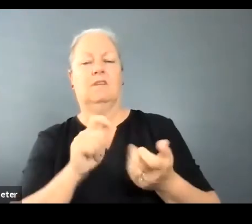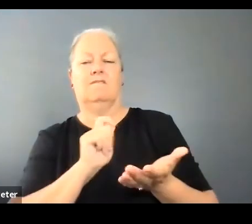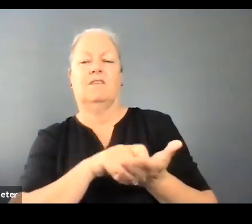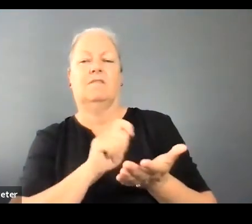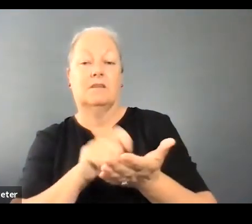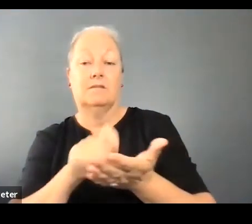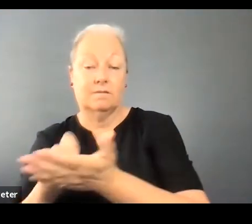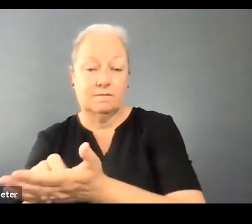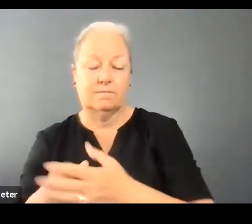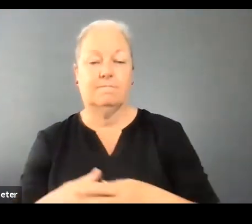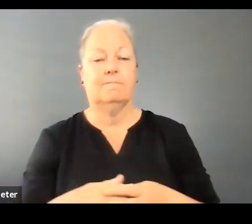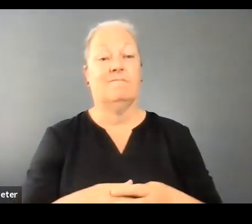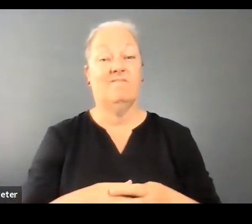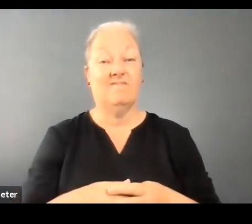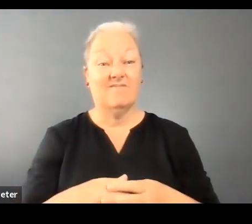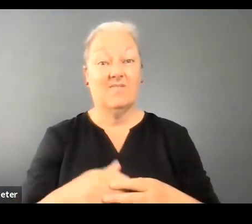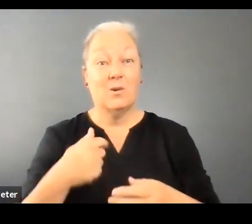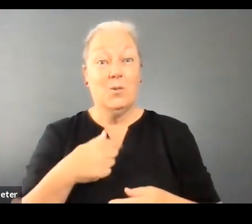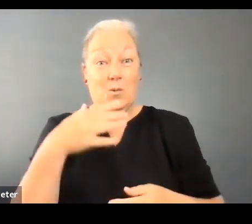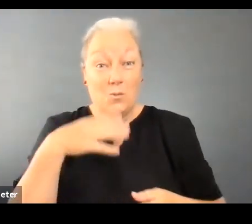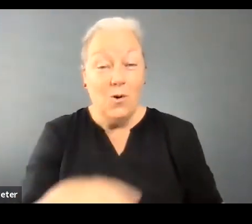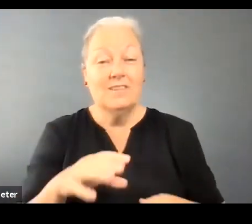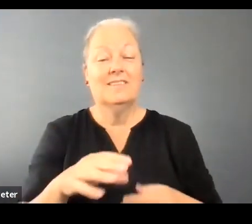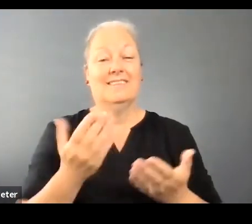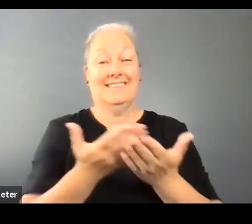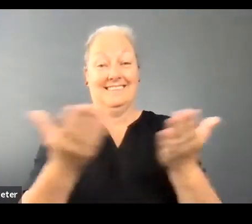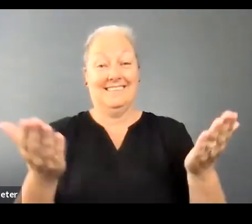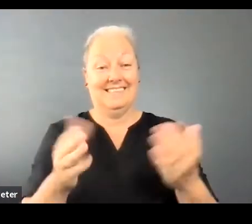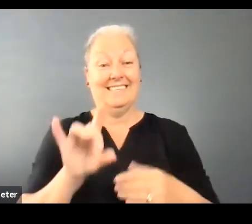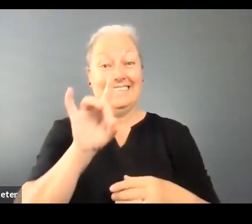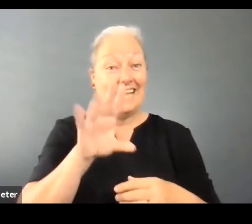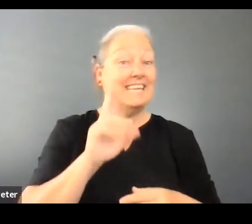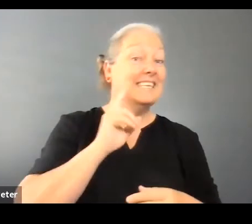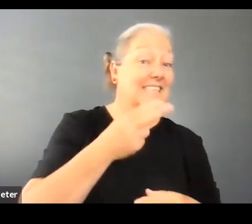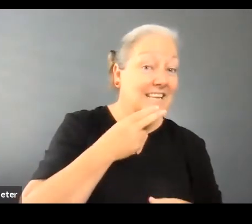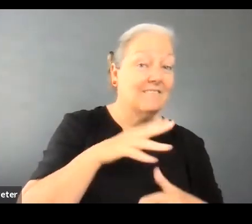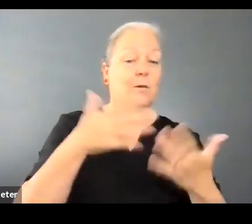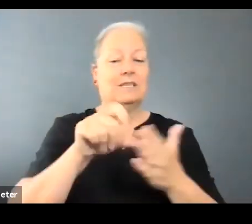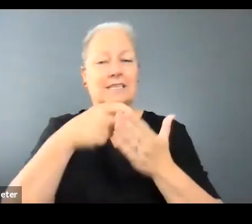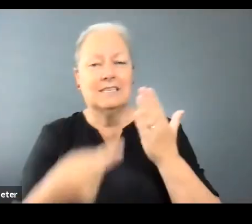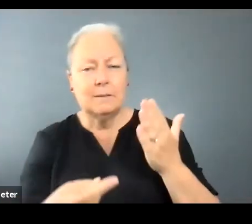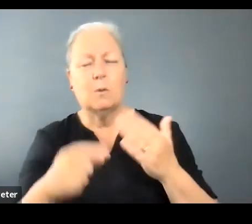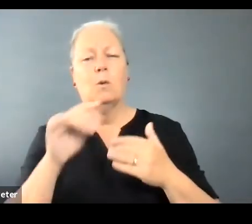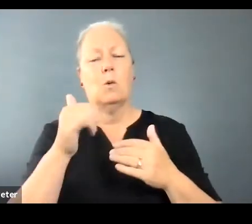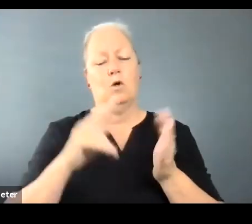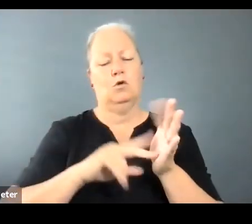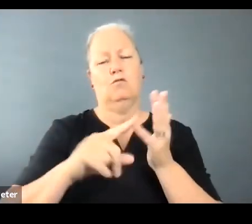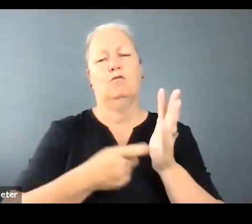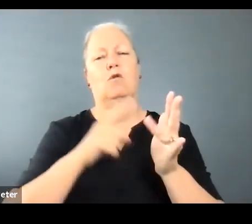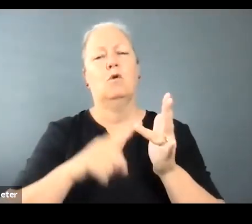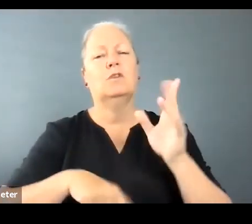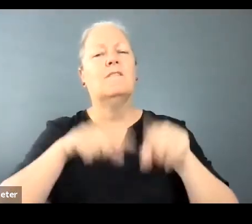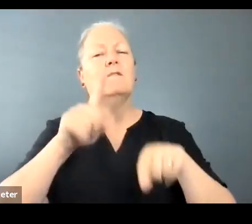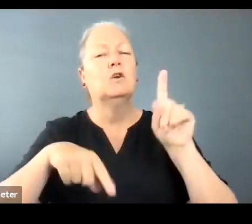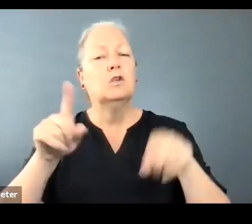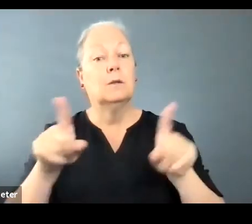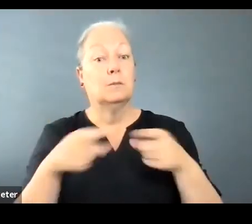So we are actively seeking 10 Deaf, Disabled or neurodiverse music workers and 10 industry